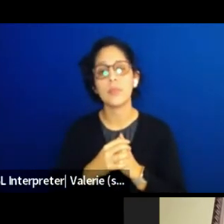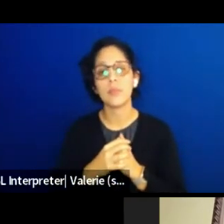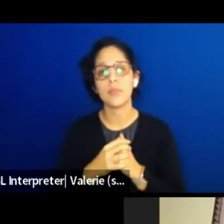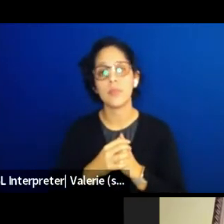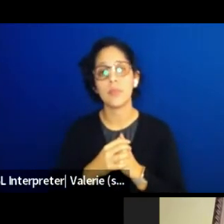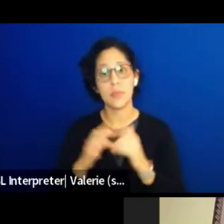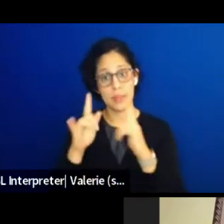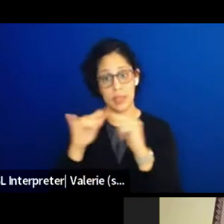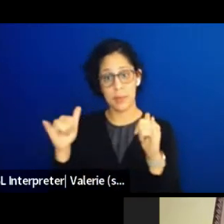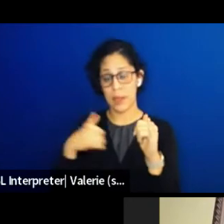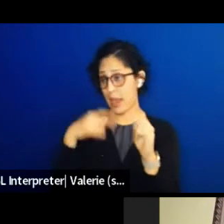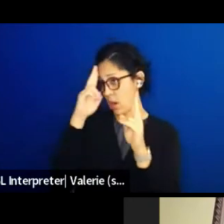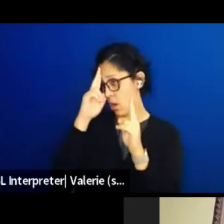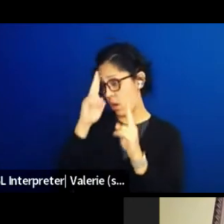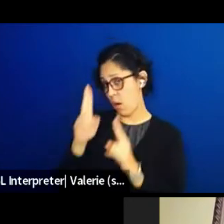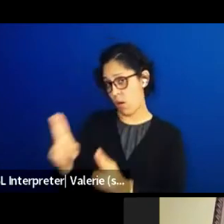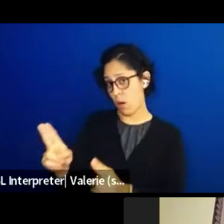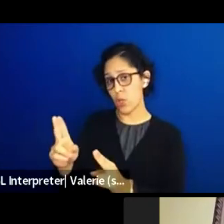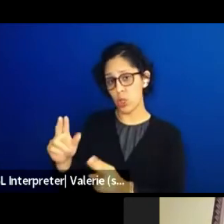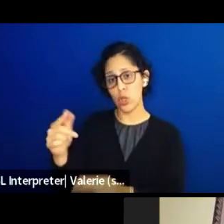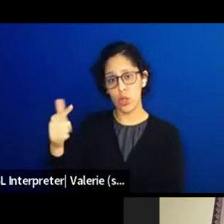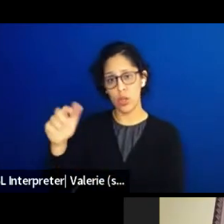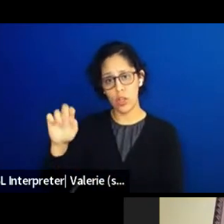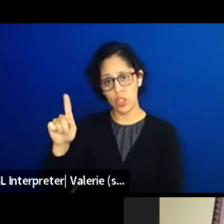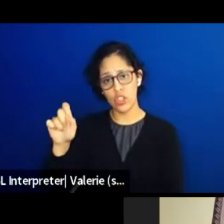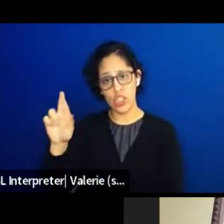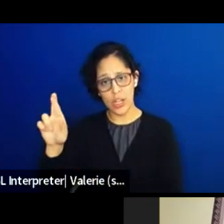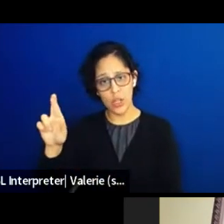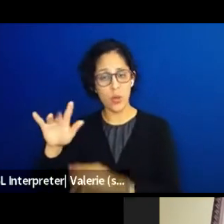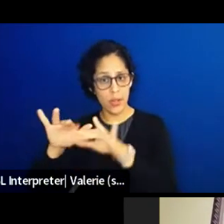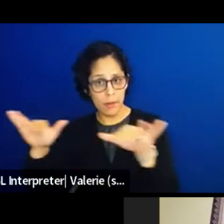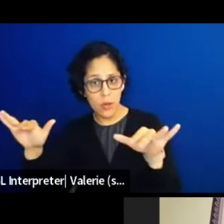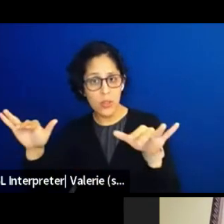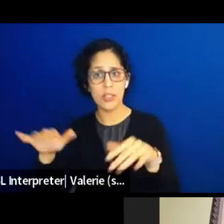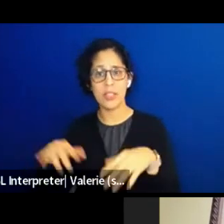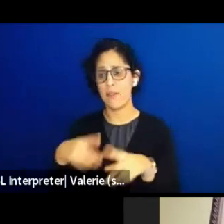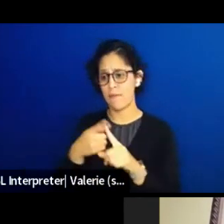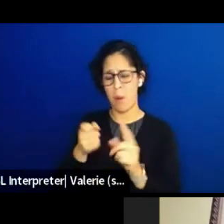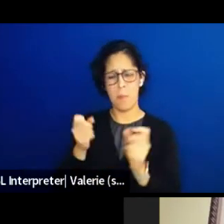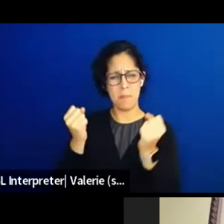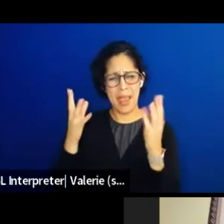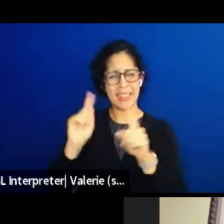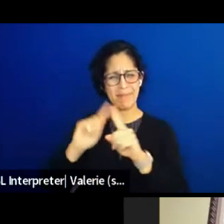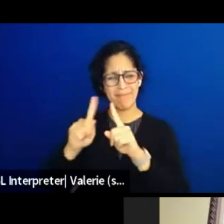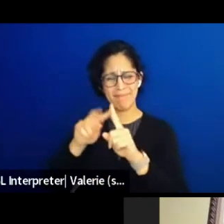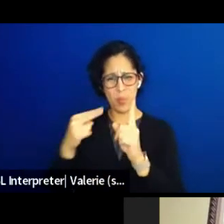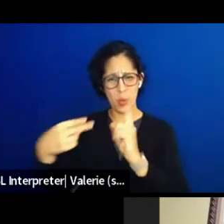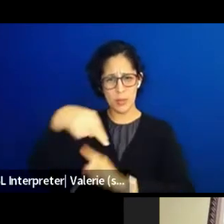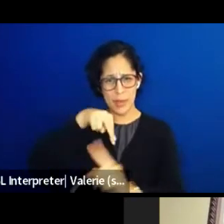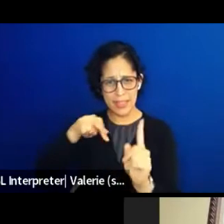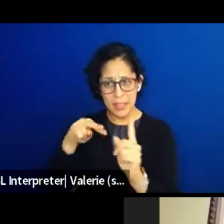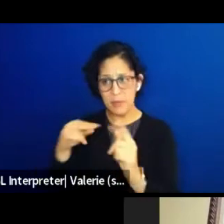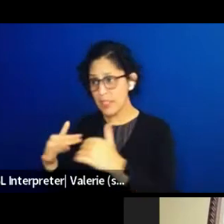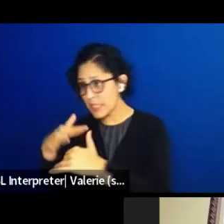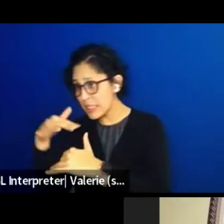and uphold gender diversity from multiple perspectives, indigenous perspectives, and other perspectives.